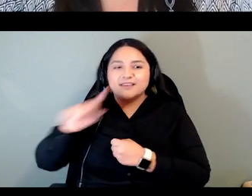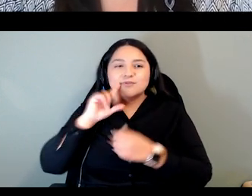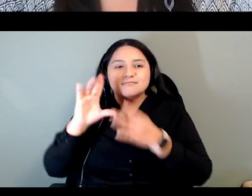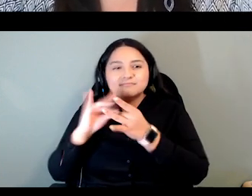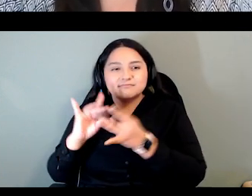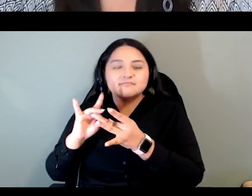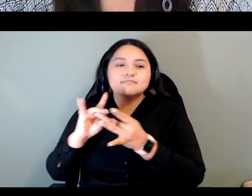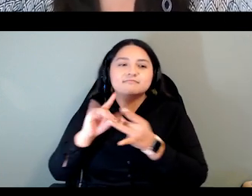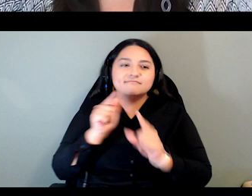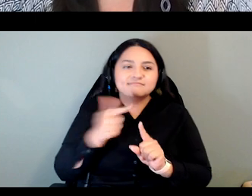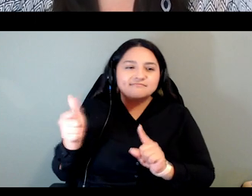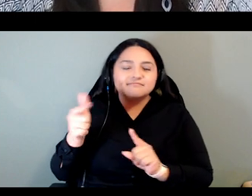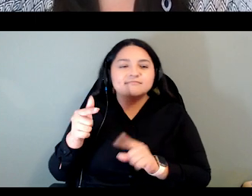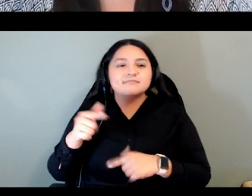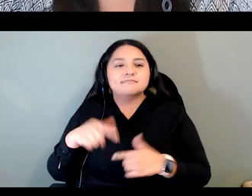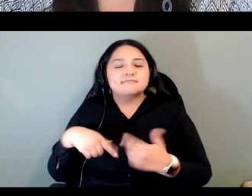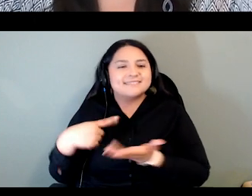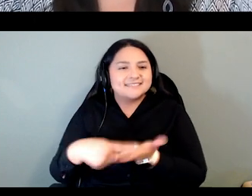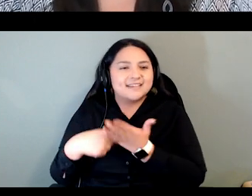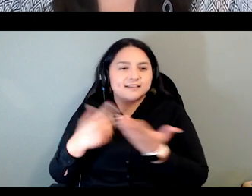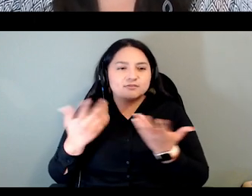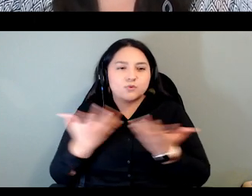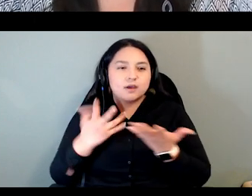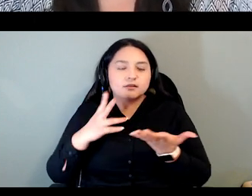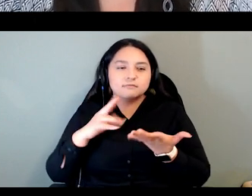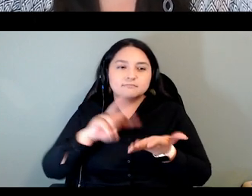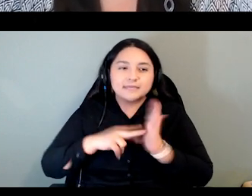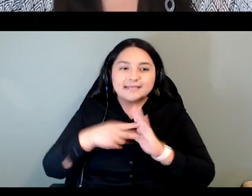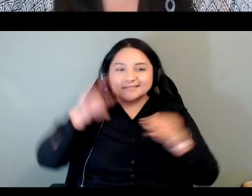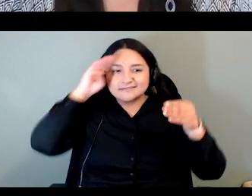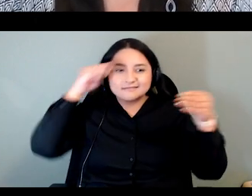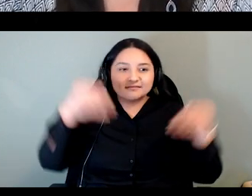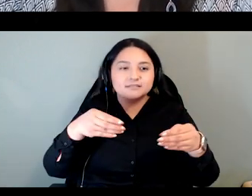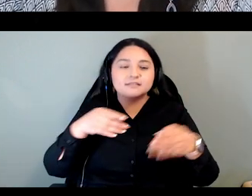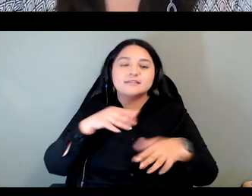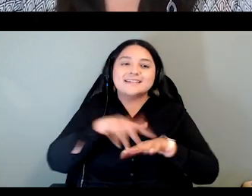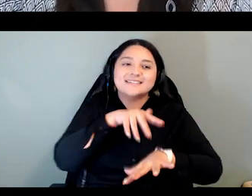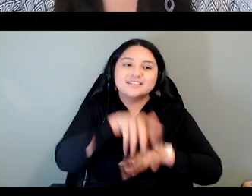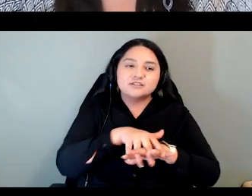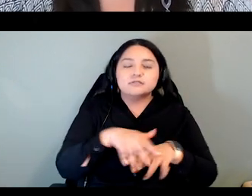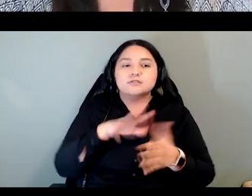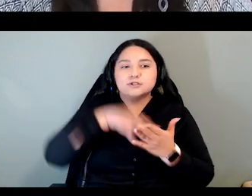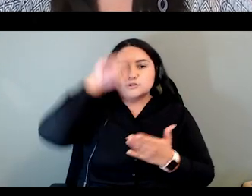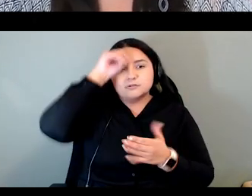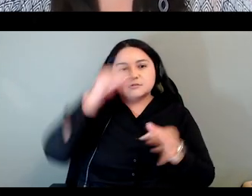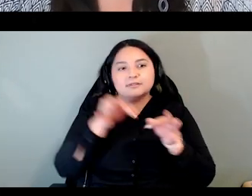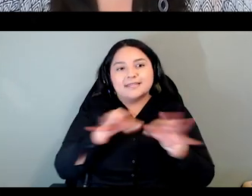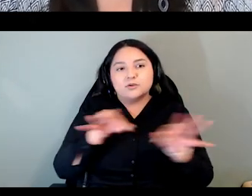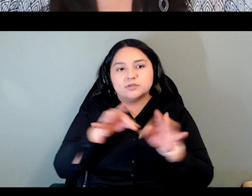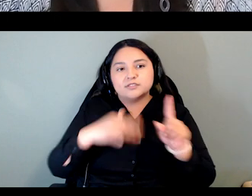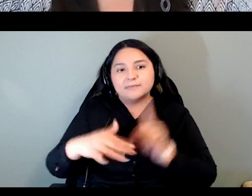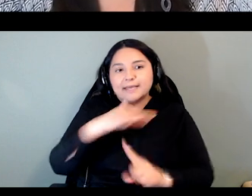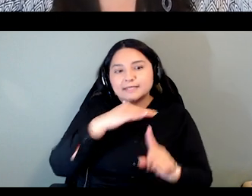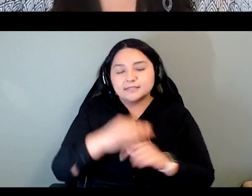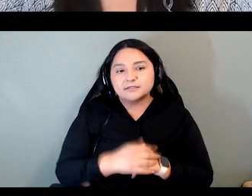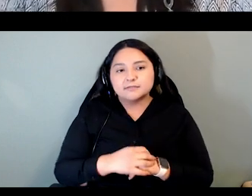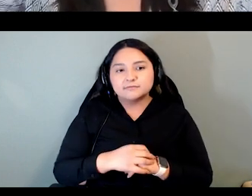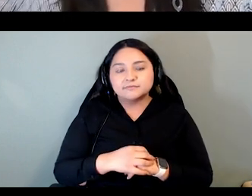ways of knowing and being in online Indigenous language learning spaces. We recognize that